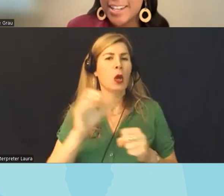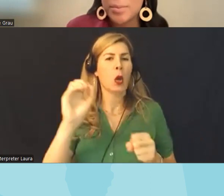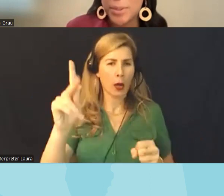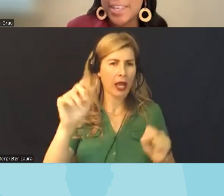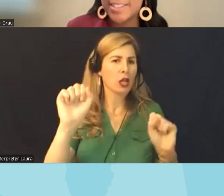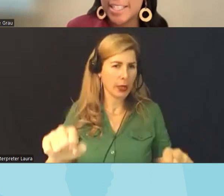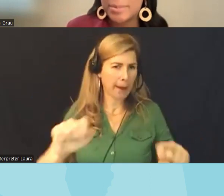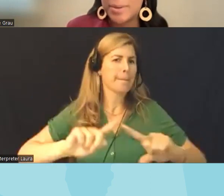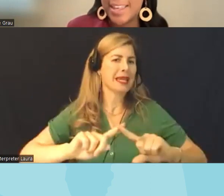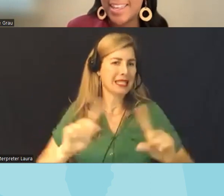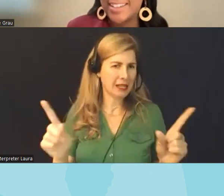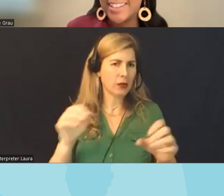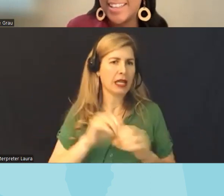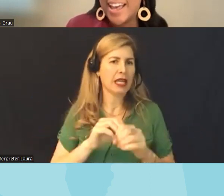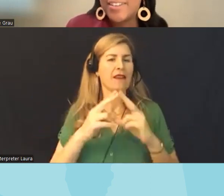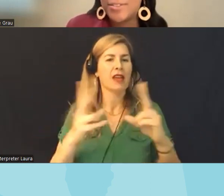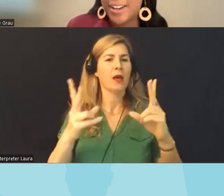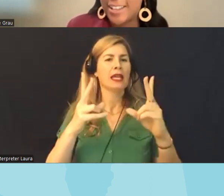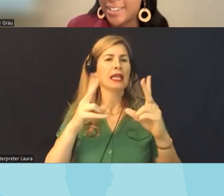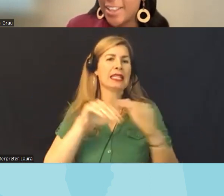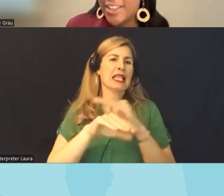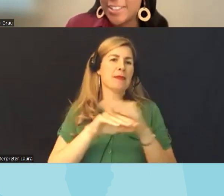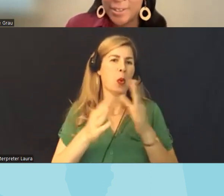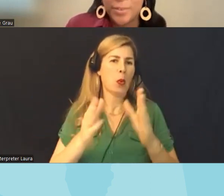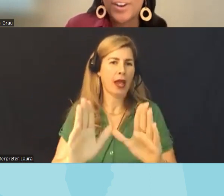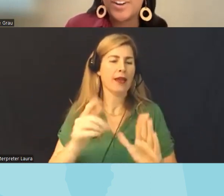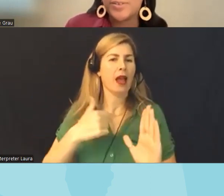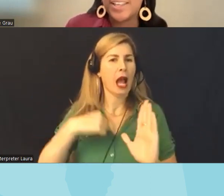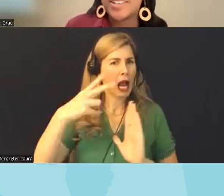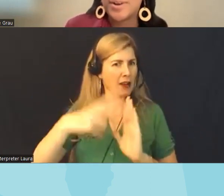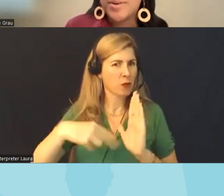a really accessible way and I've read it so far four days in a row